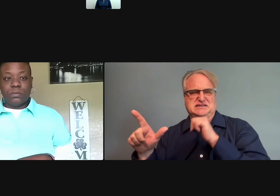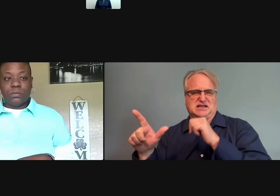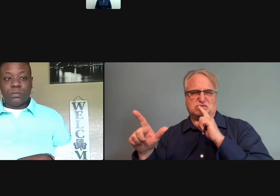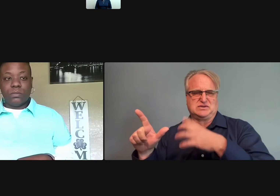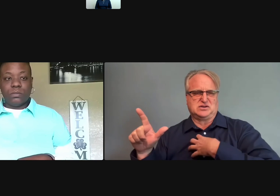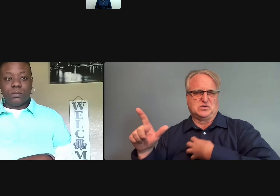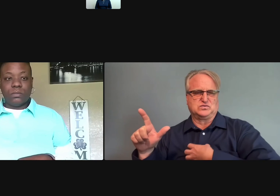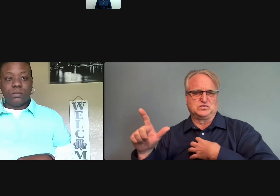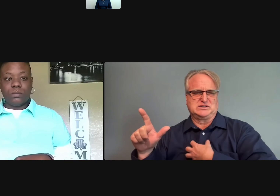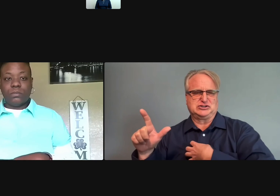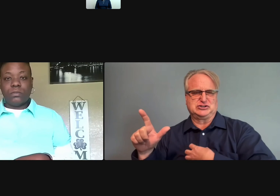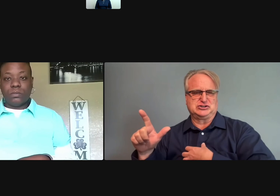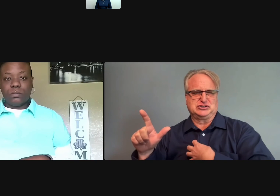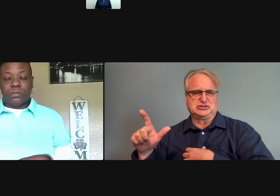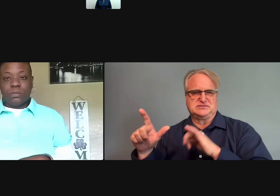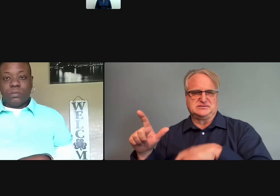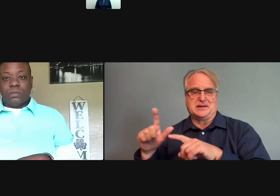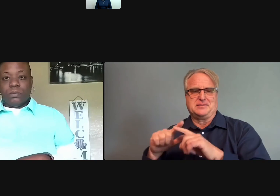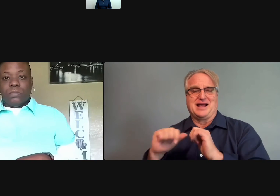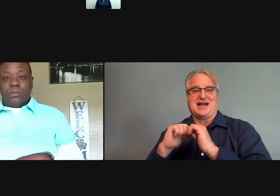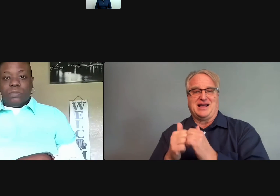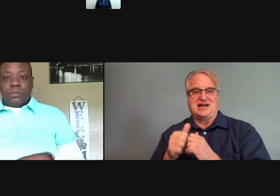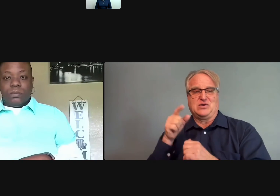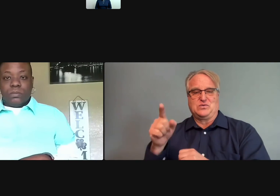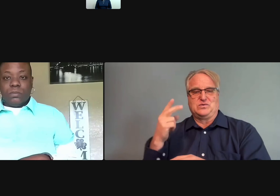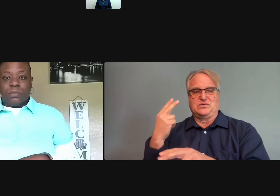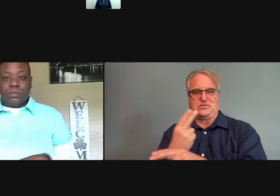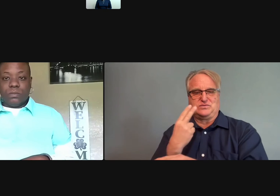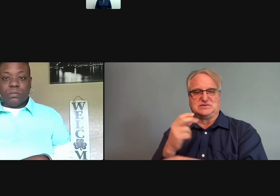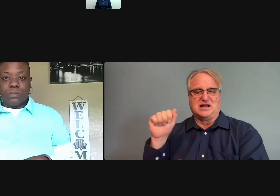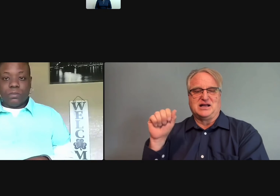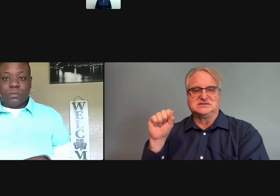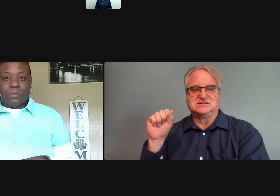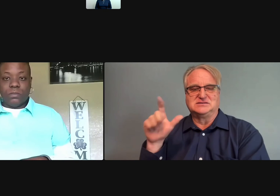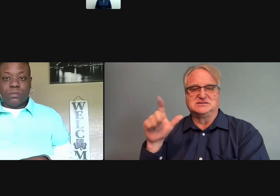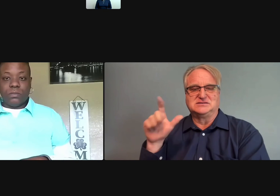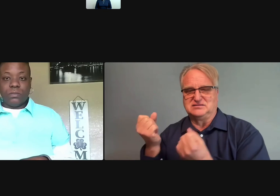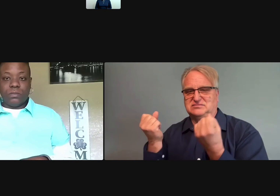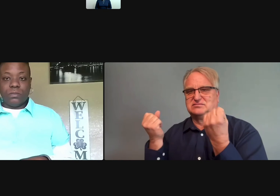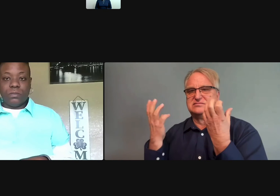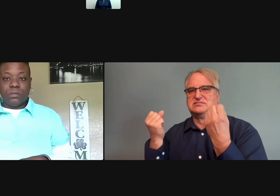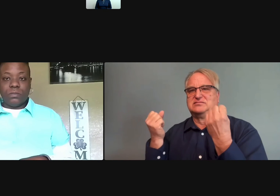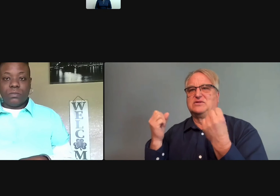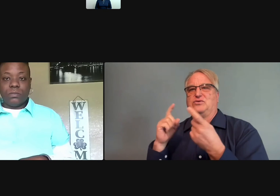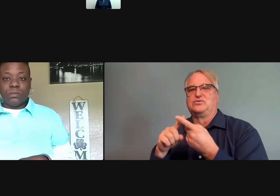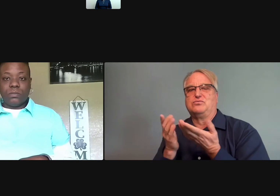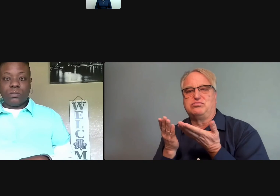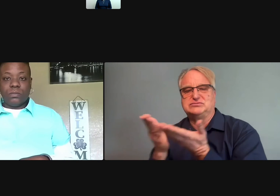it's not code switching so much. It has to do, though, with the nature of that ASL and how the information is provided.